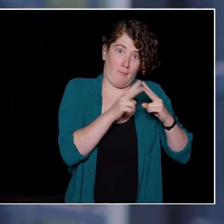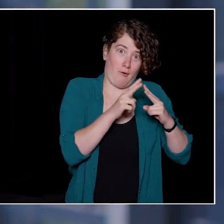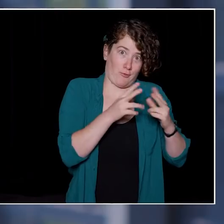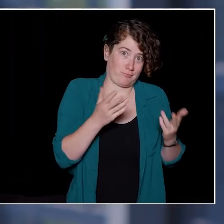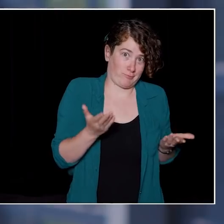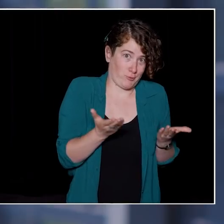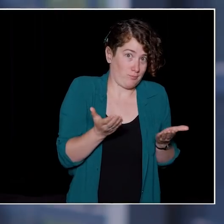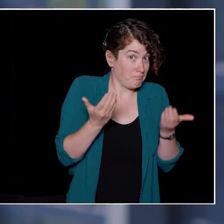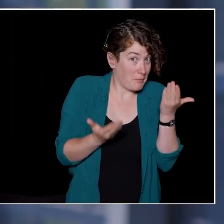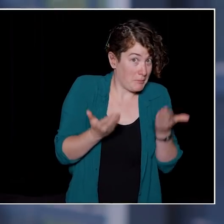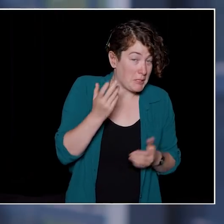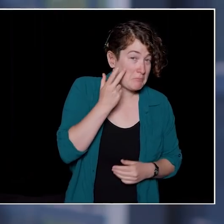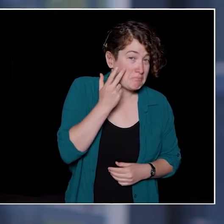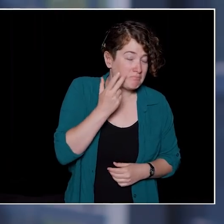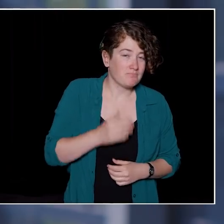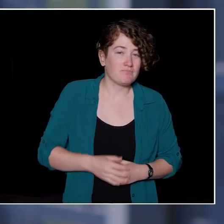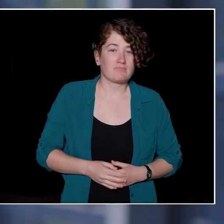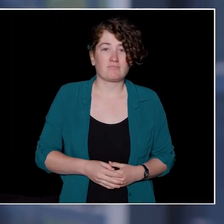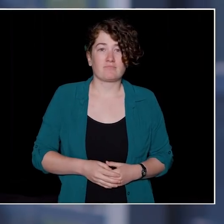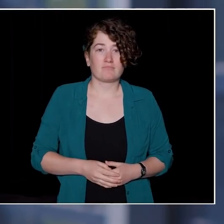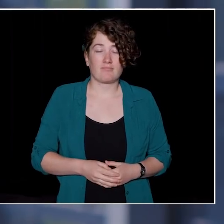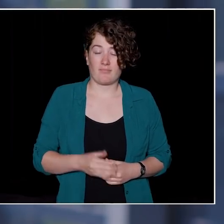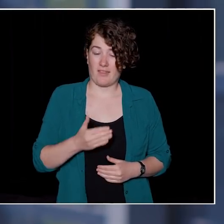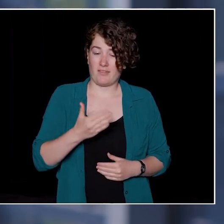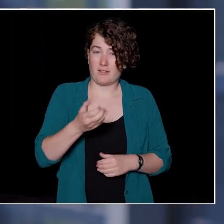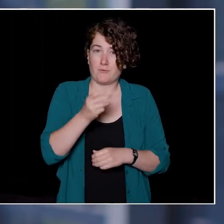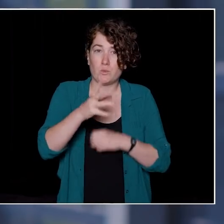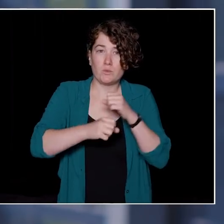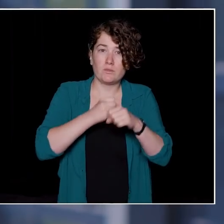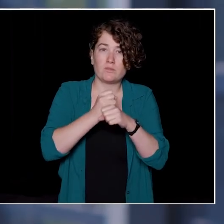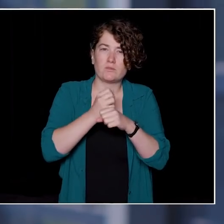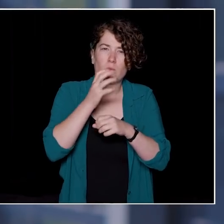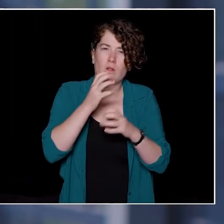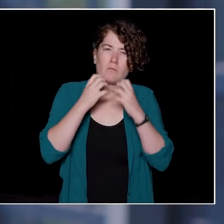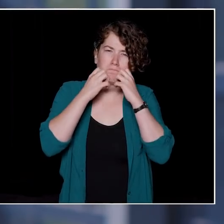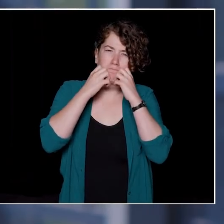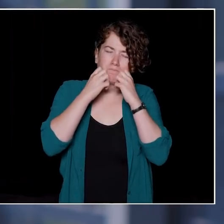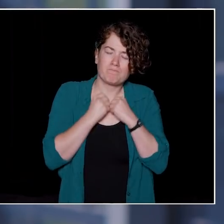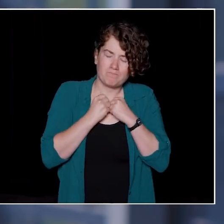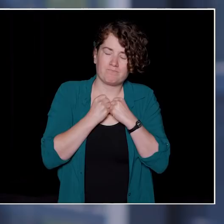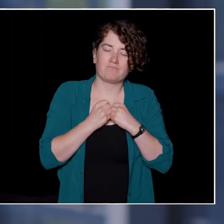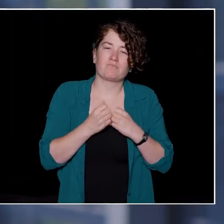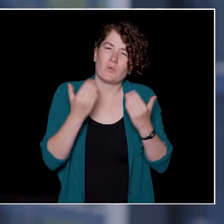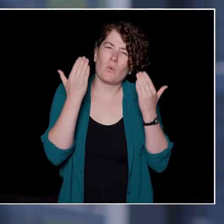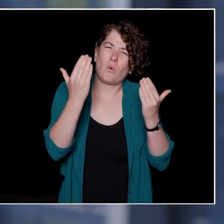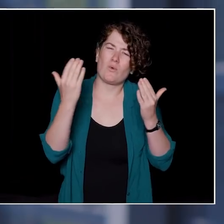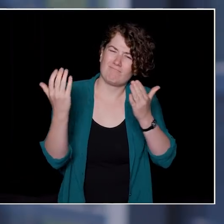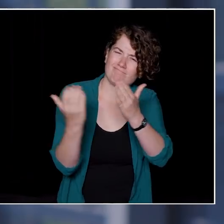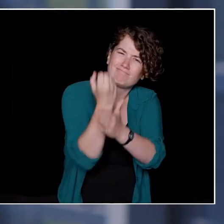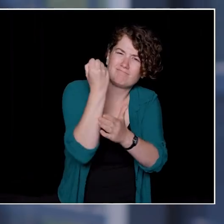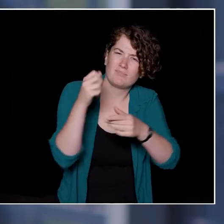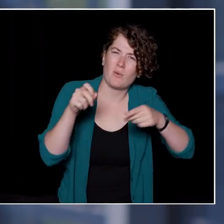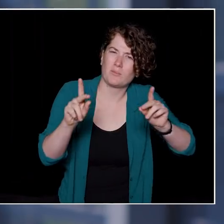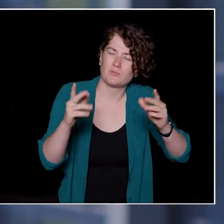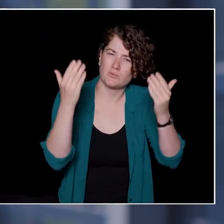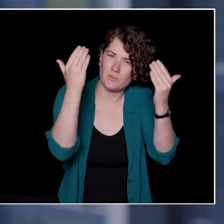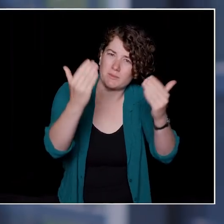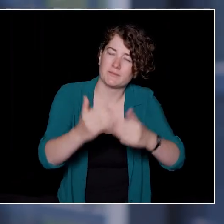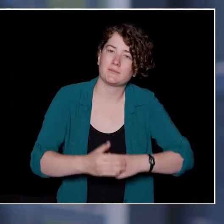the most treasured of your life. Make the most of them. In closing, I'd like to repeat